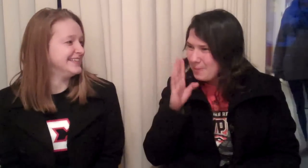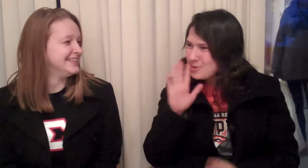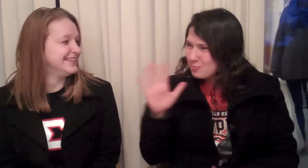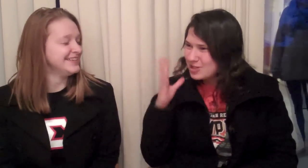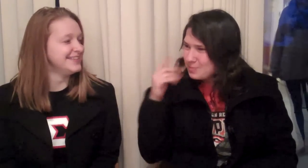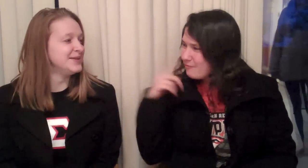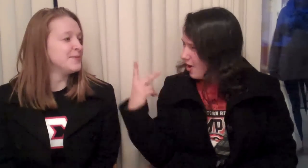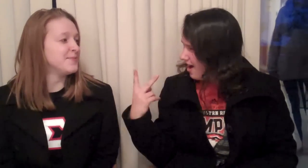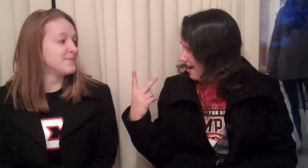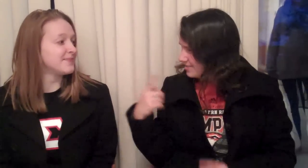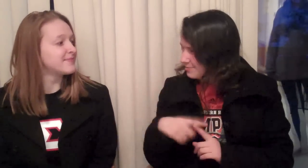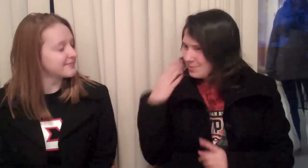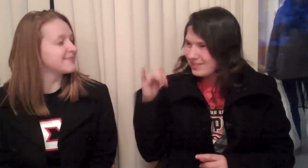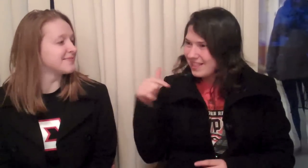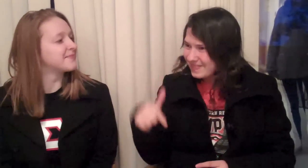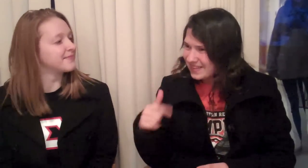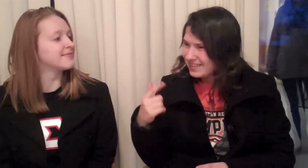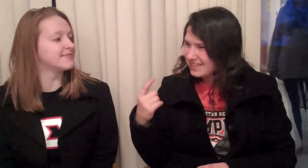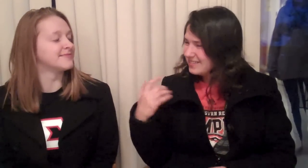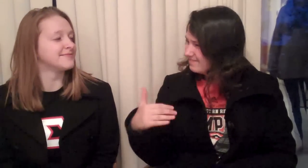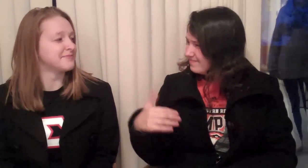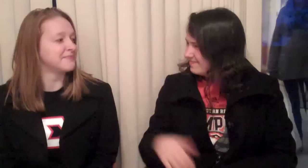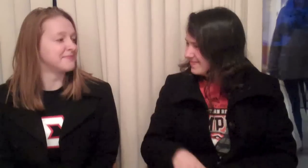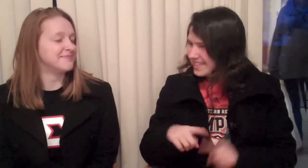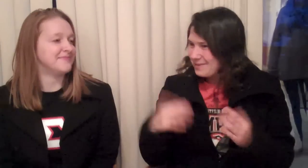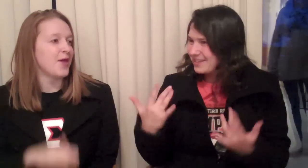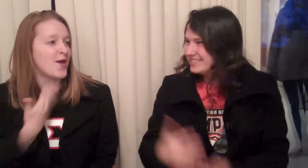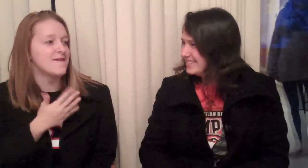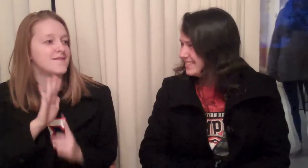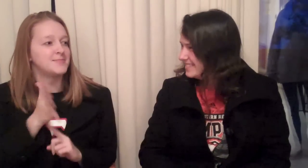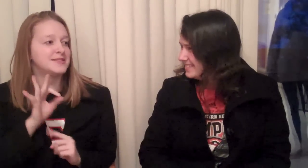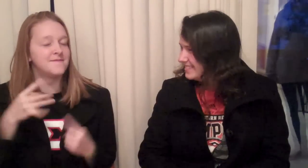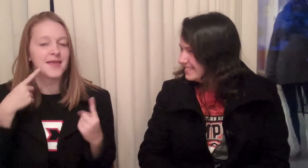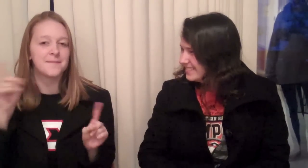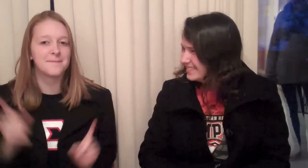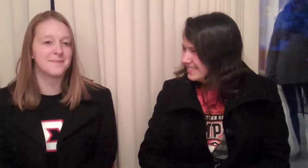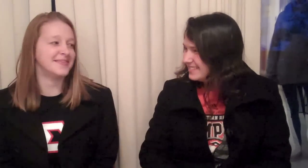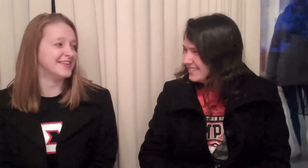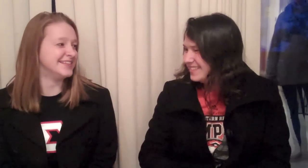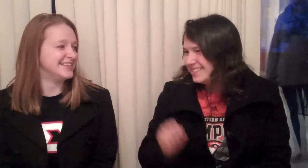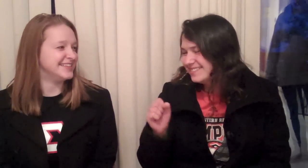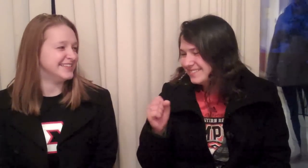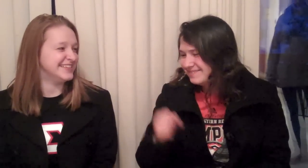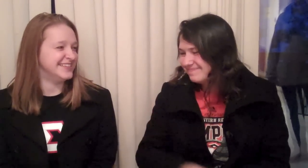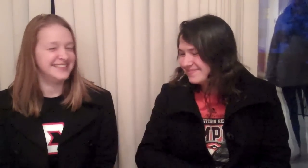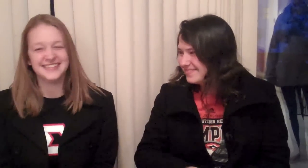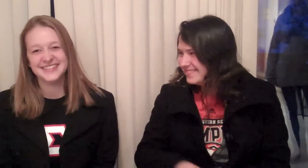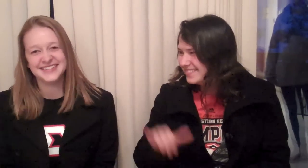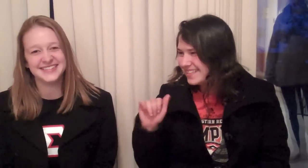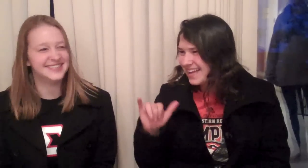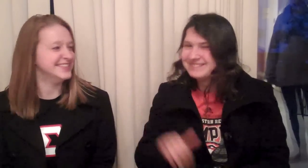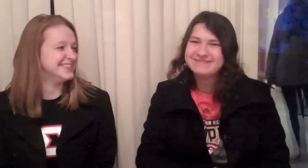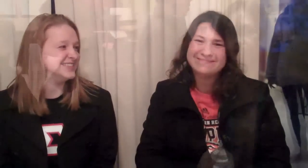[Yeah! It will be a great experience for us.] [Our 5 minutes of fame.] [Yeah, yay!]